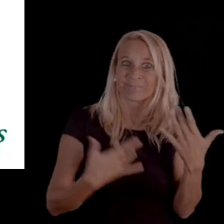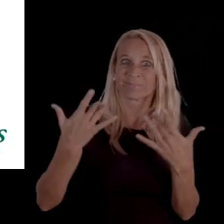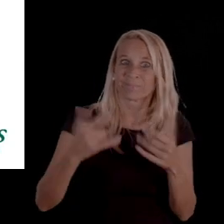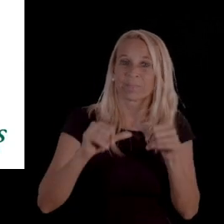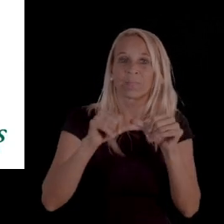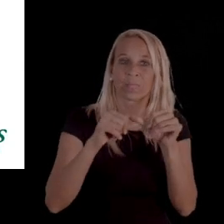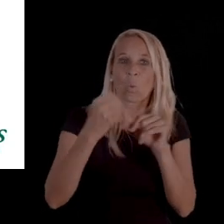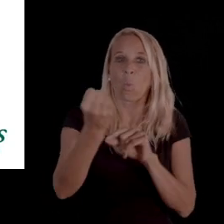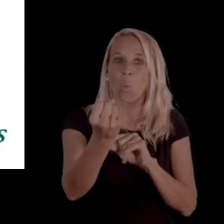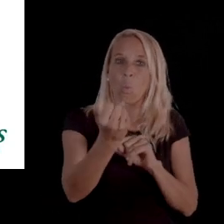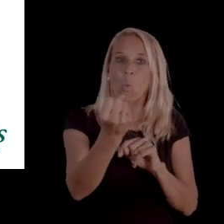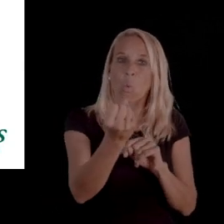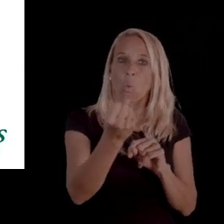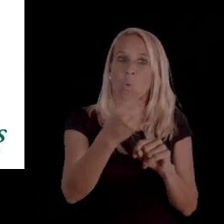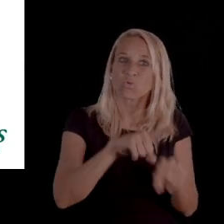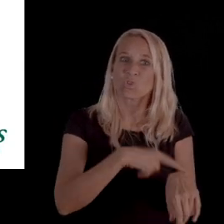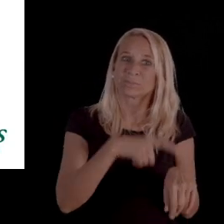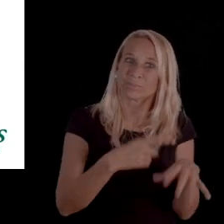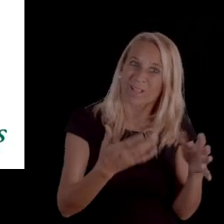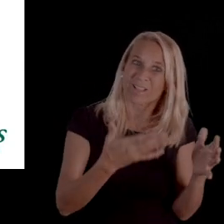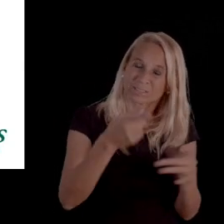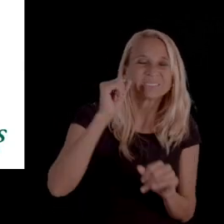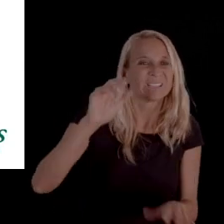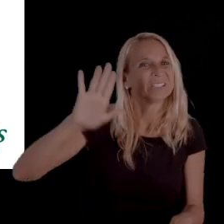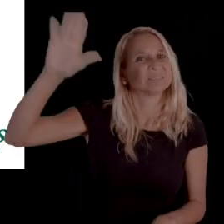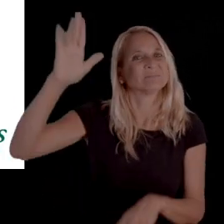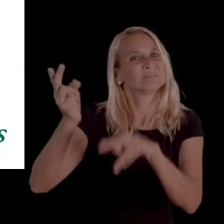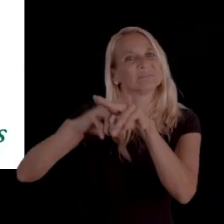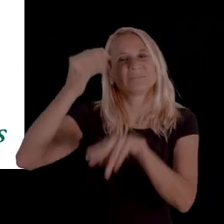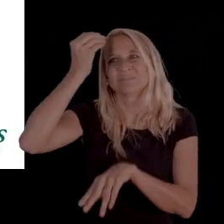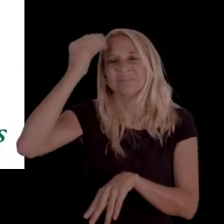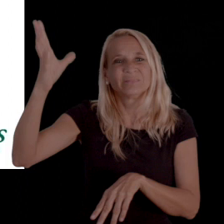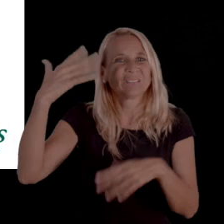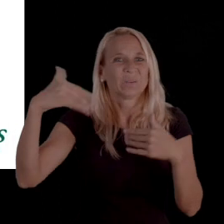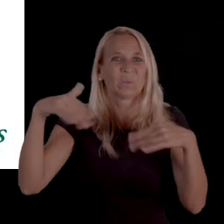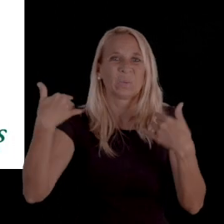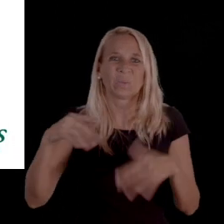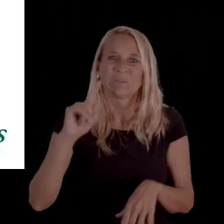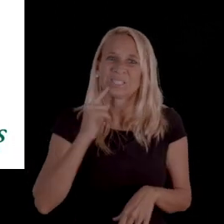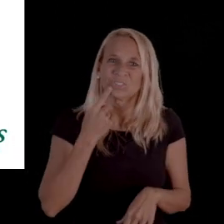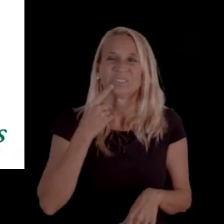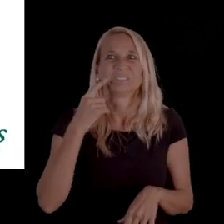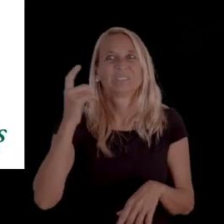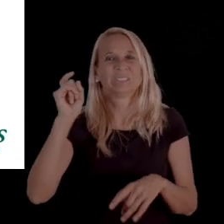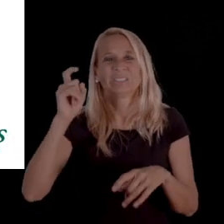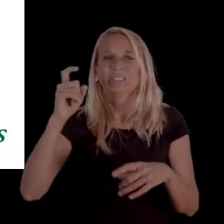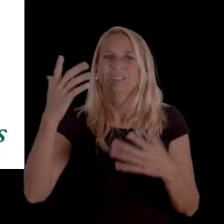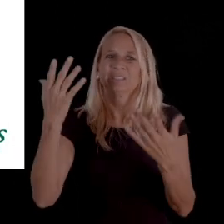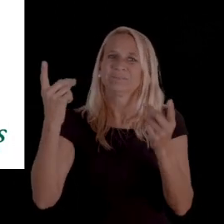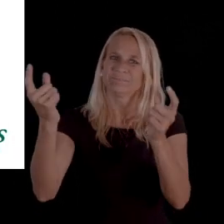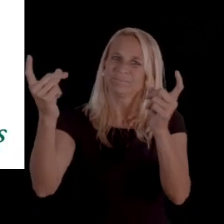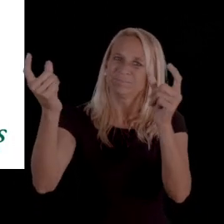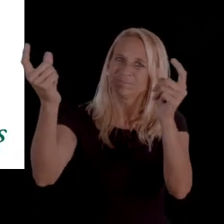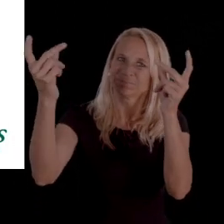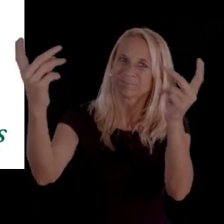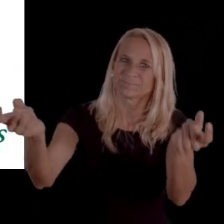and it's been such a long time that you can raise the issue of reasonable promptness because this is a specific service